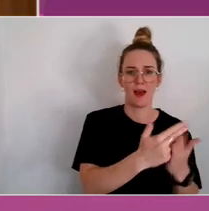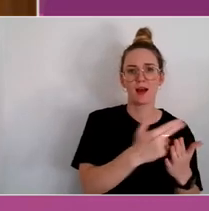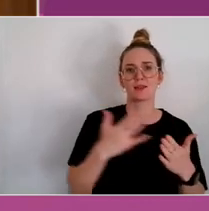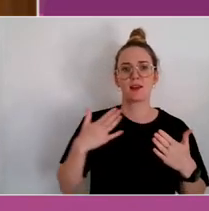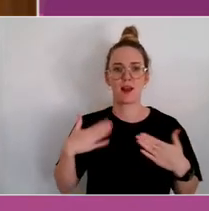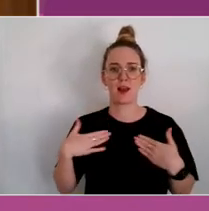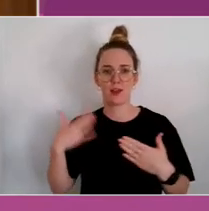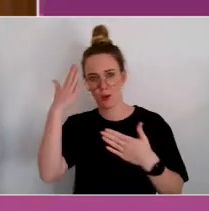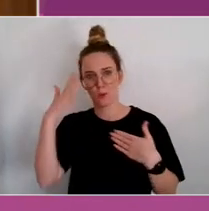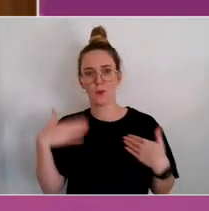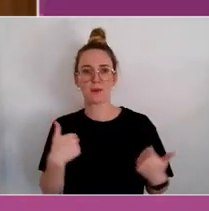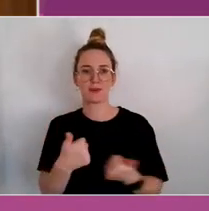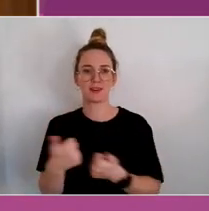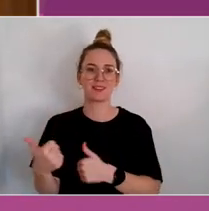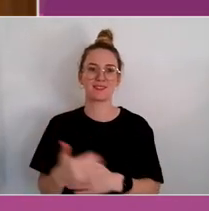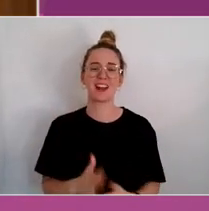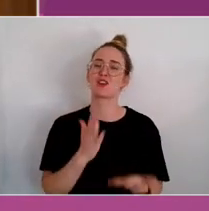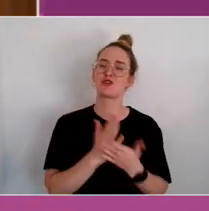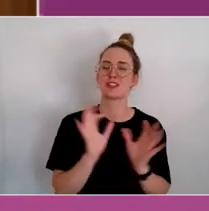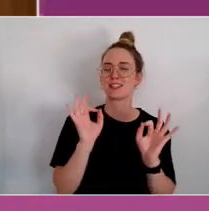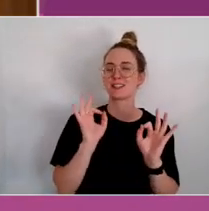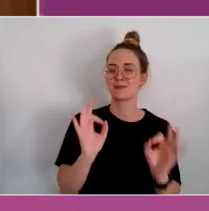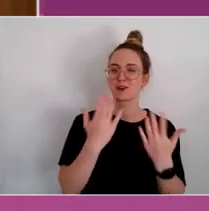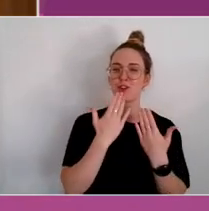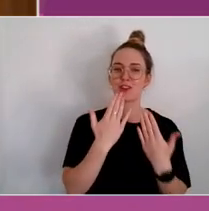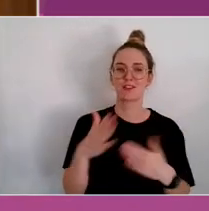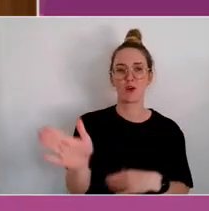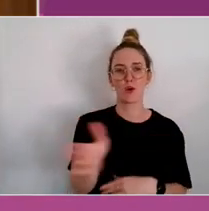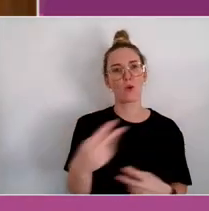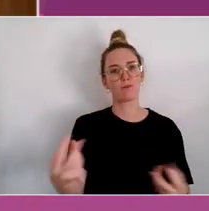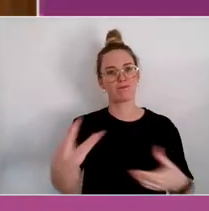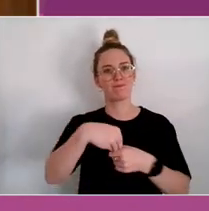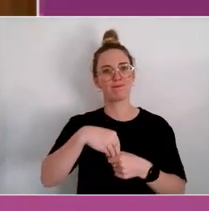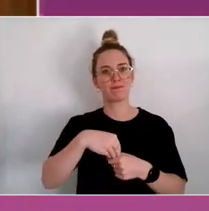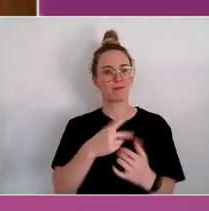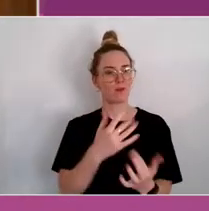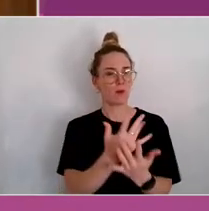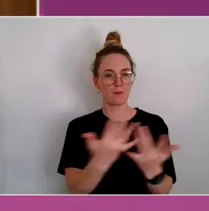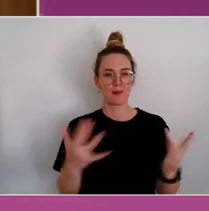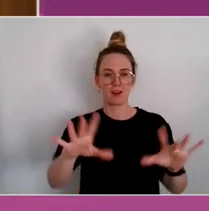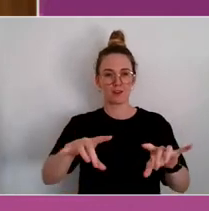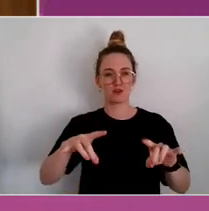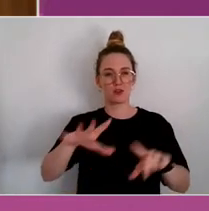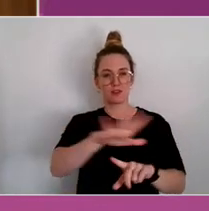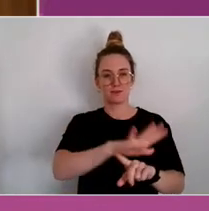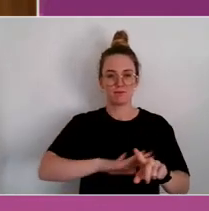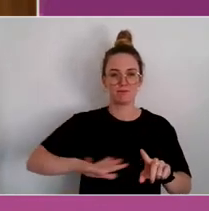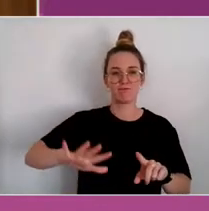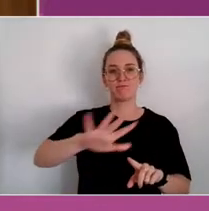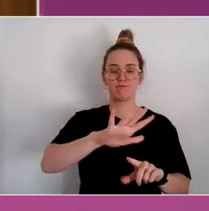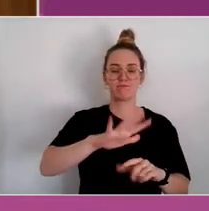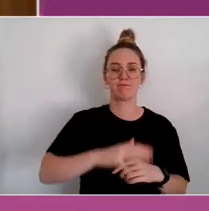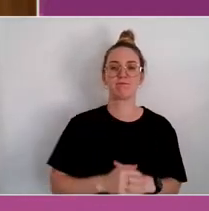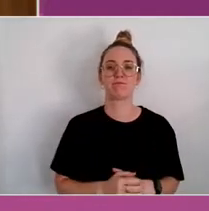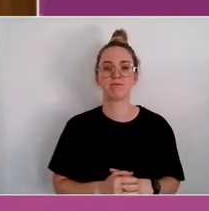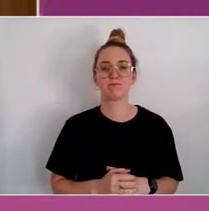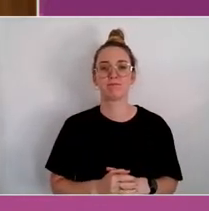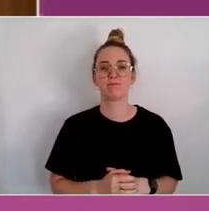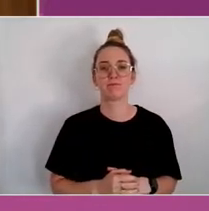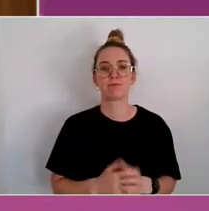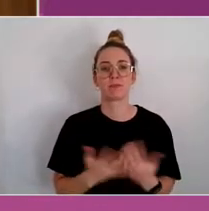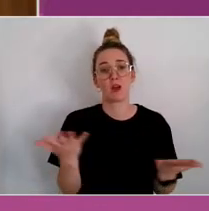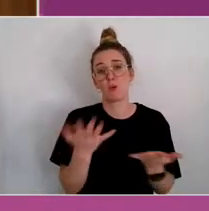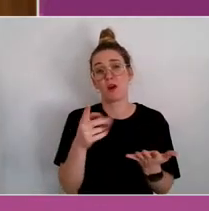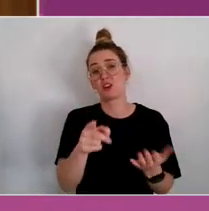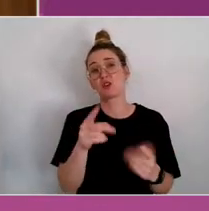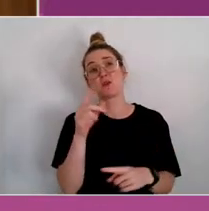And a very special thanks to everyone who joined us today.